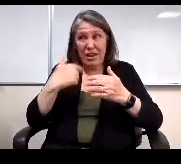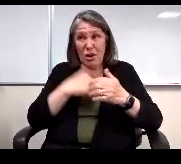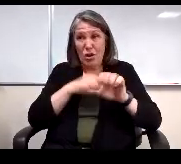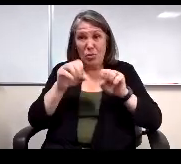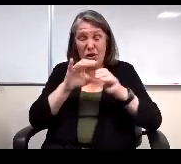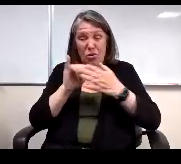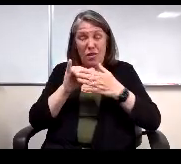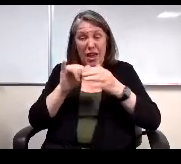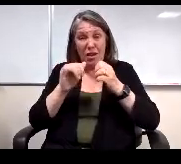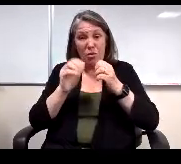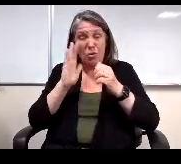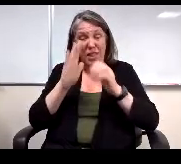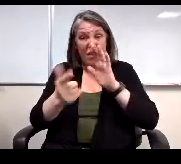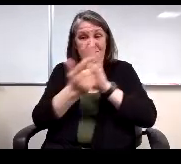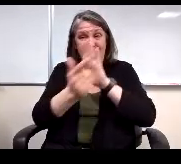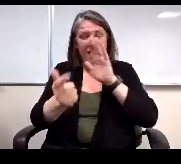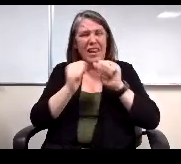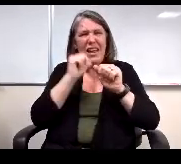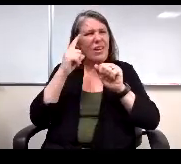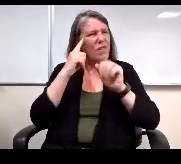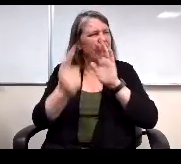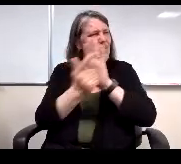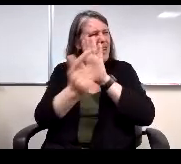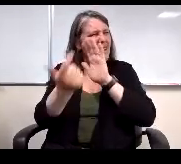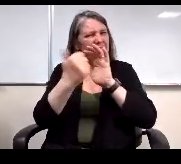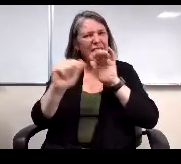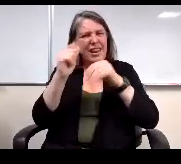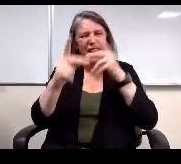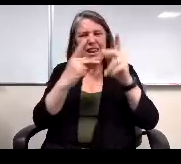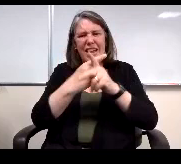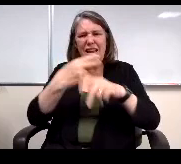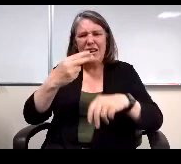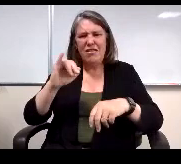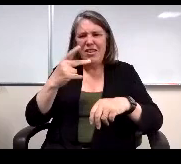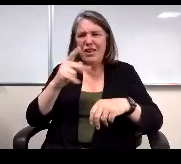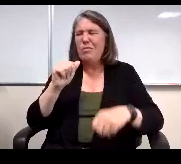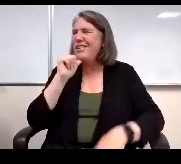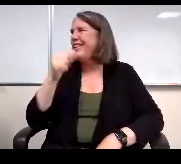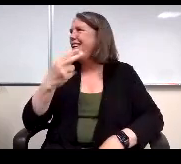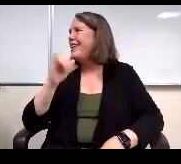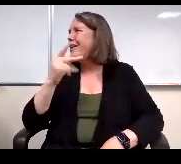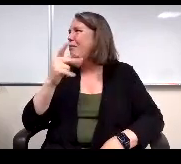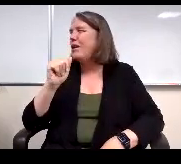I don't think it would any. Any sort of HIPAA, not HIPPA, perhaps a FERPA.